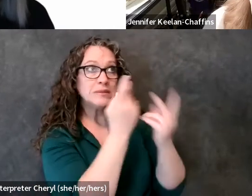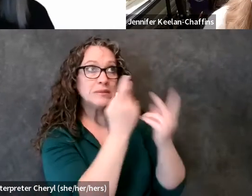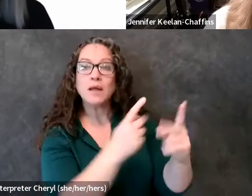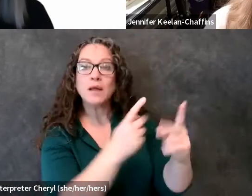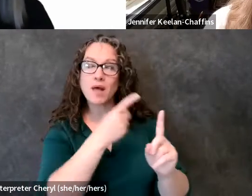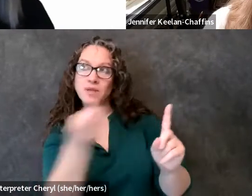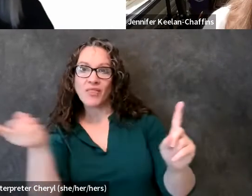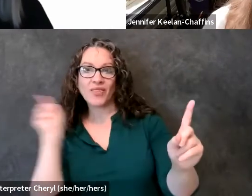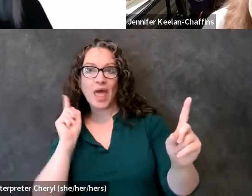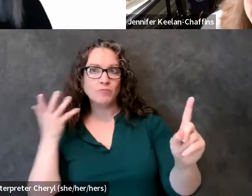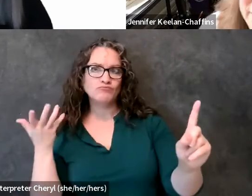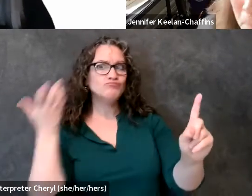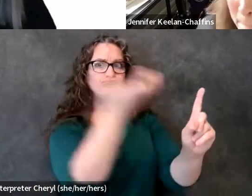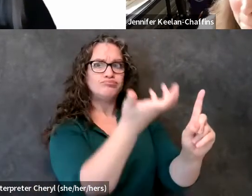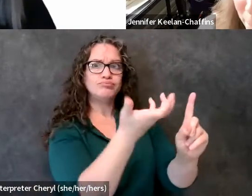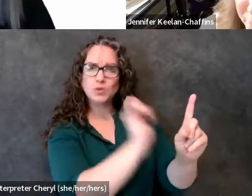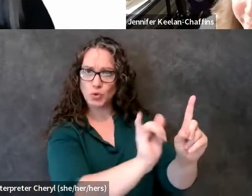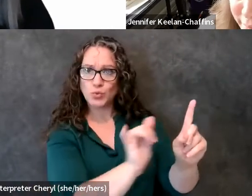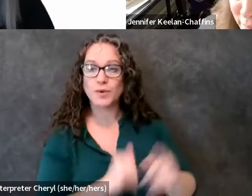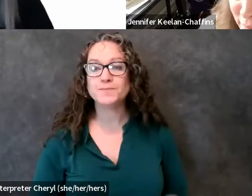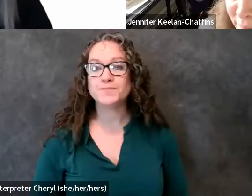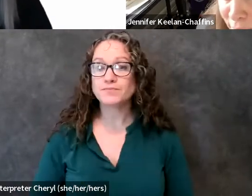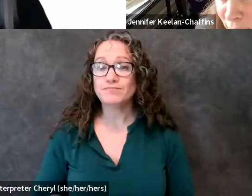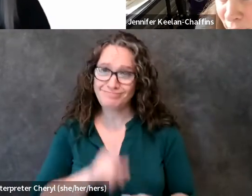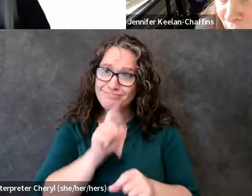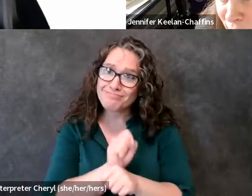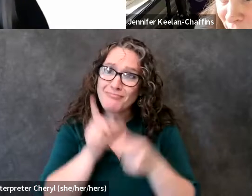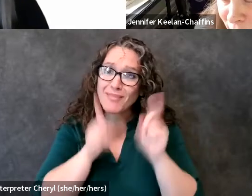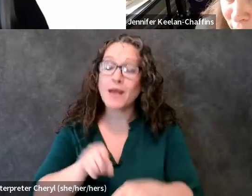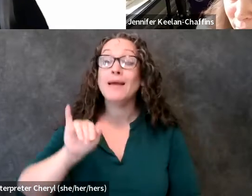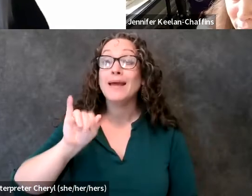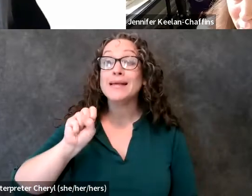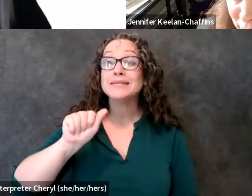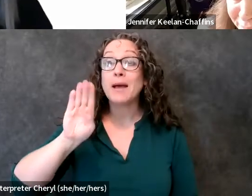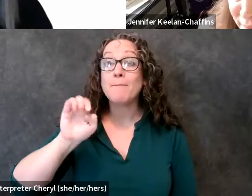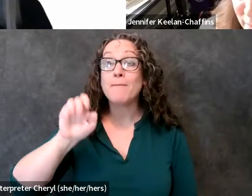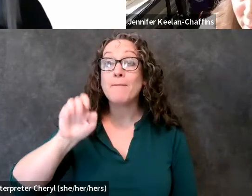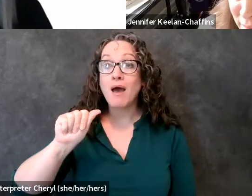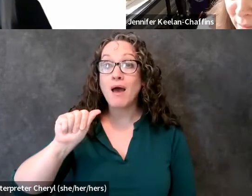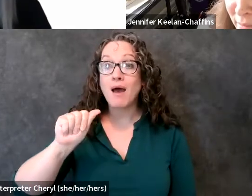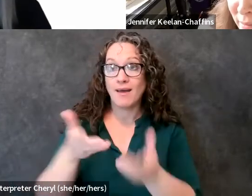absolutely i agree and then isabella would like to know what inspired you oh goodness